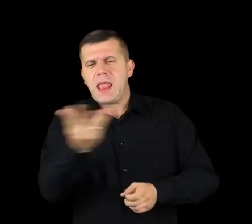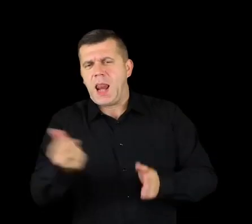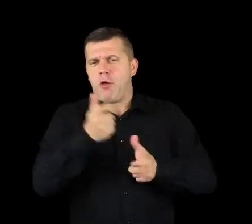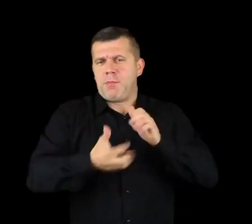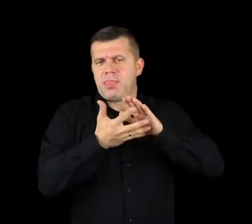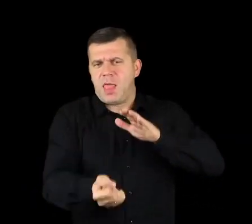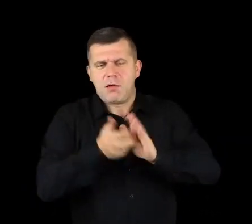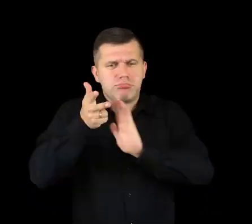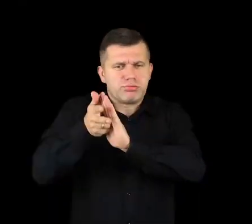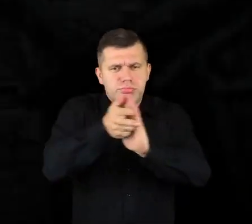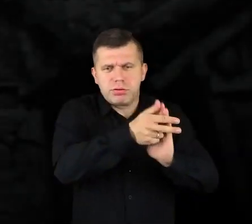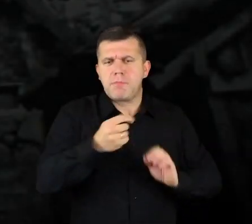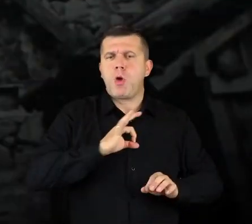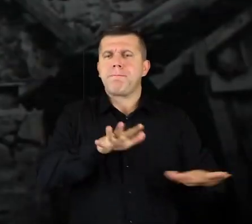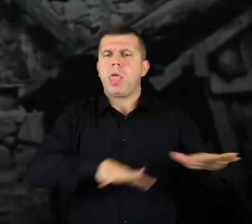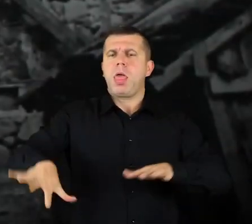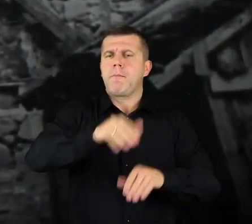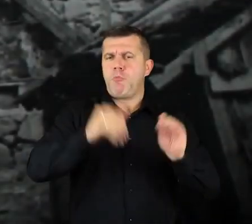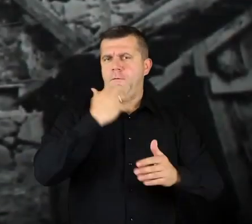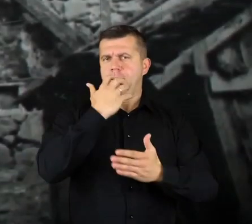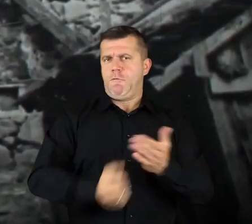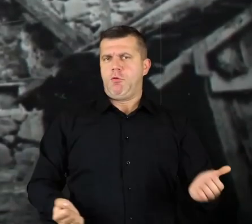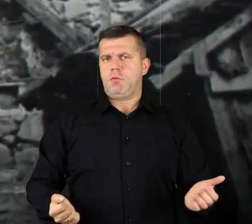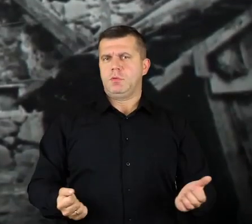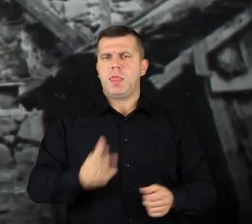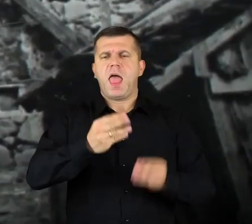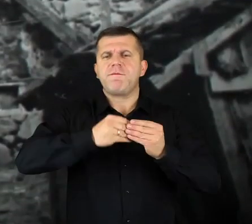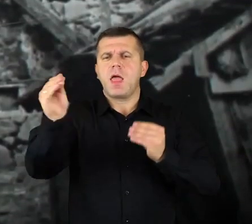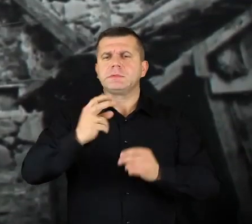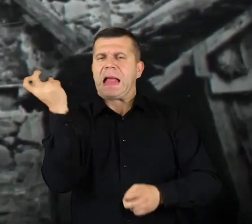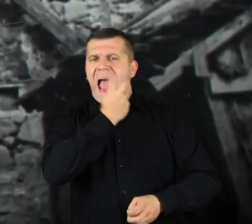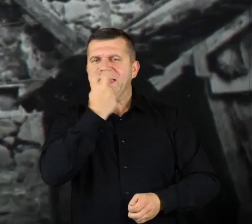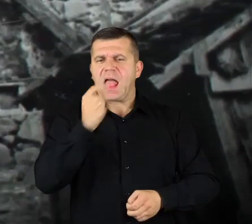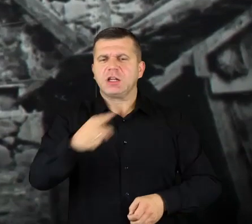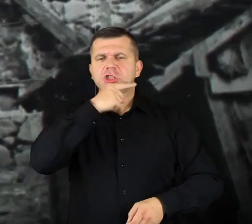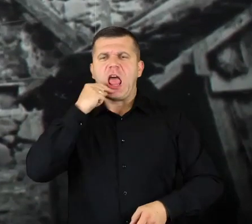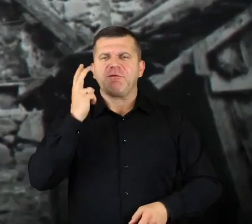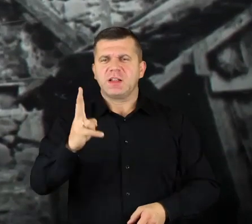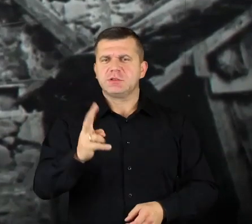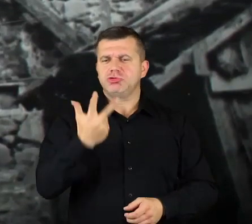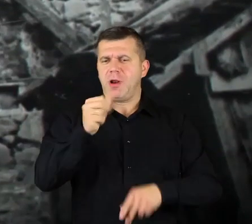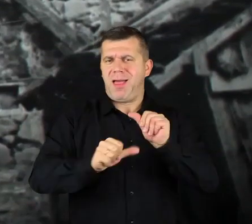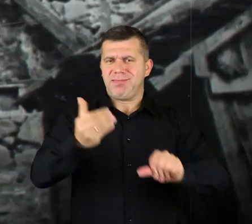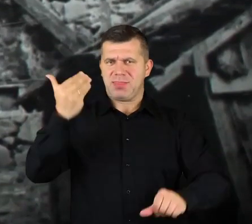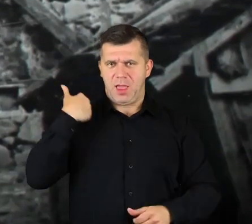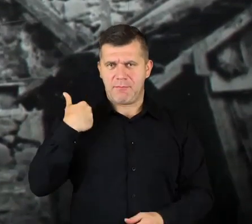because we have that specific atmosphere, they can use it. The biggest attraction in Czerwińsk, I think it was three years ago,